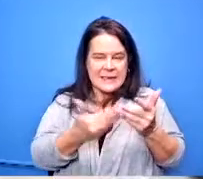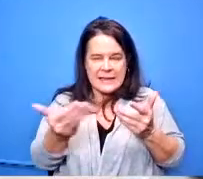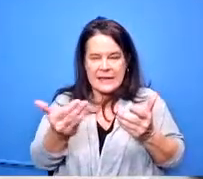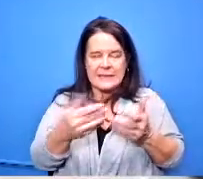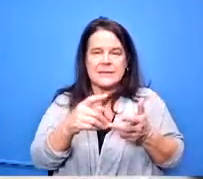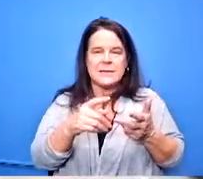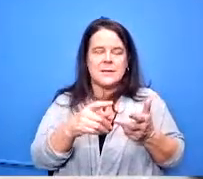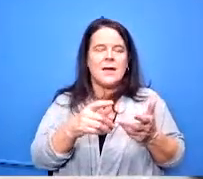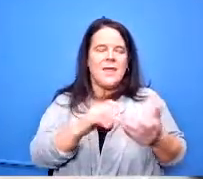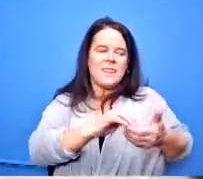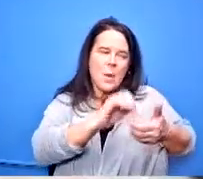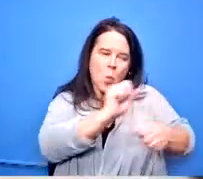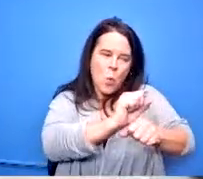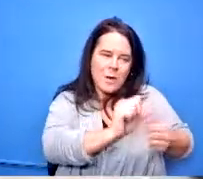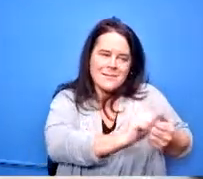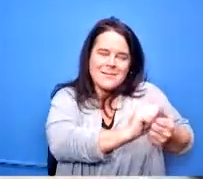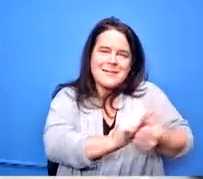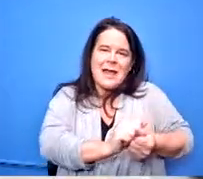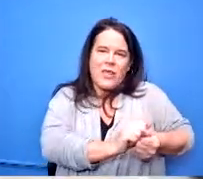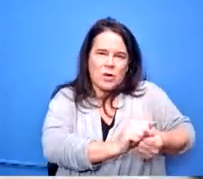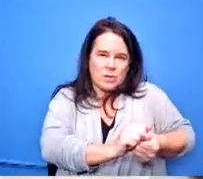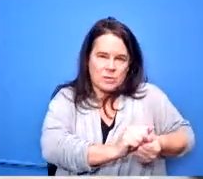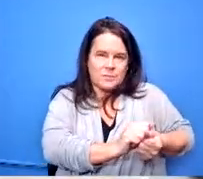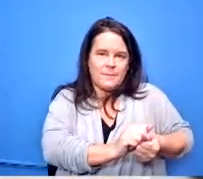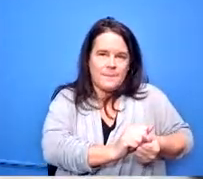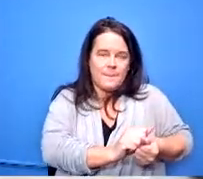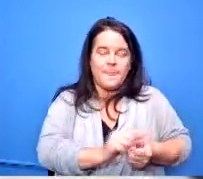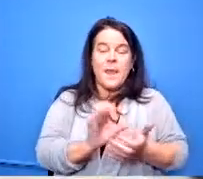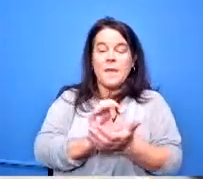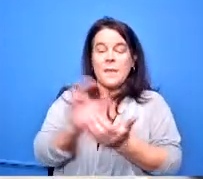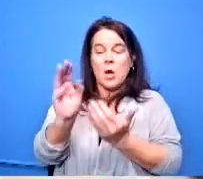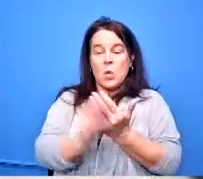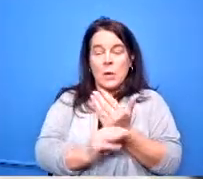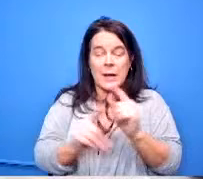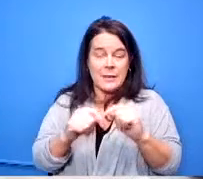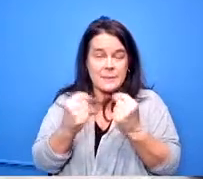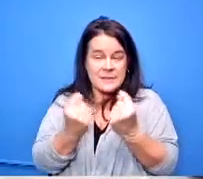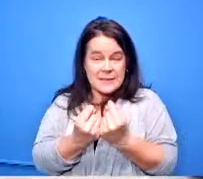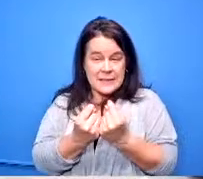them very closely on that and then the curriculum team is actually the team that brings it forward